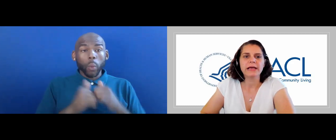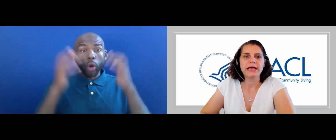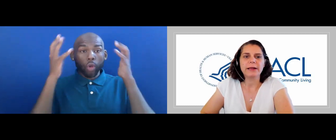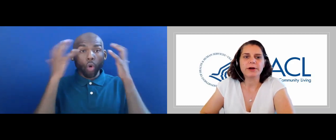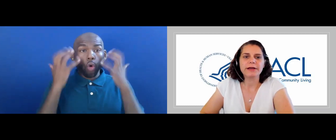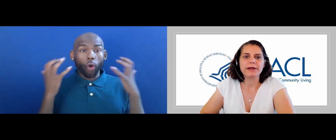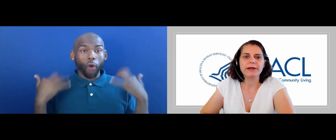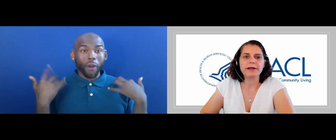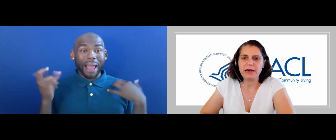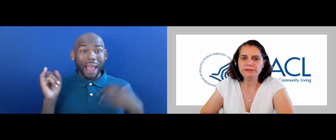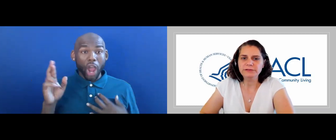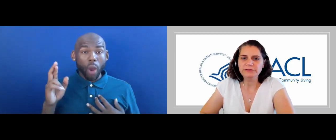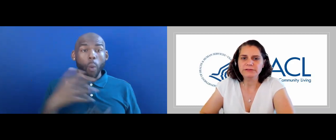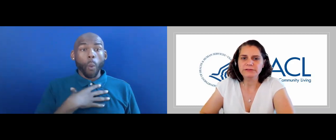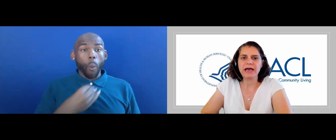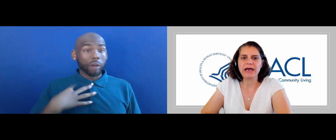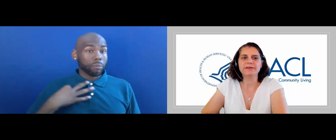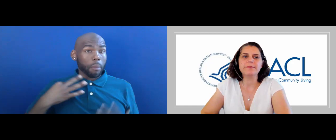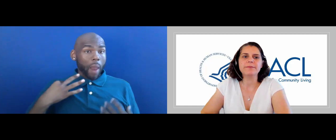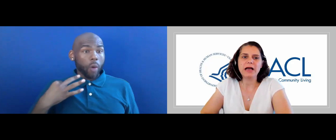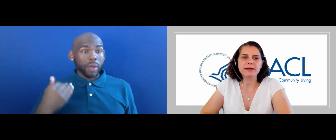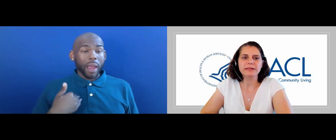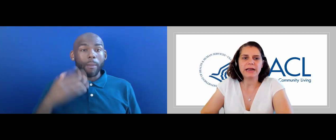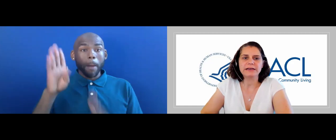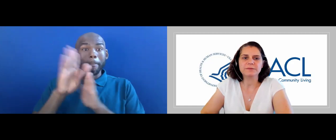WEARING A WHITE BLOUSE AND HAVE A BACKGROUND THAT HAS BOTH